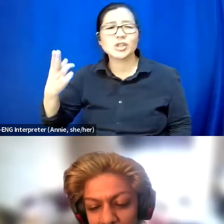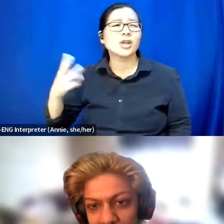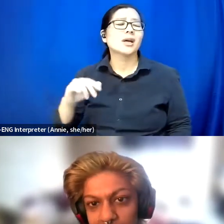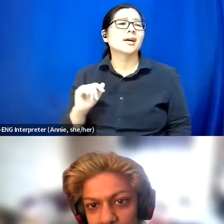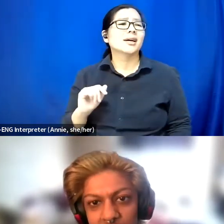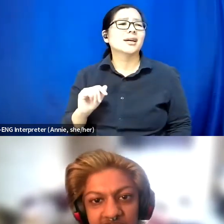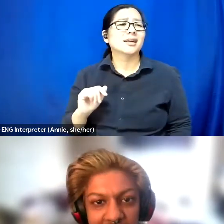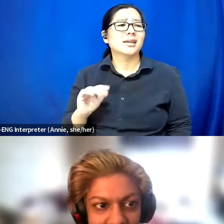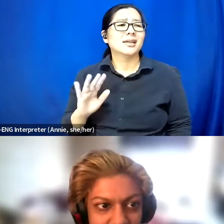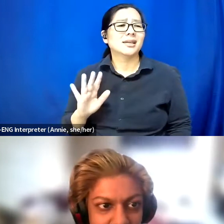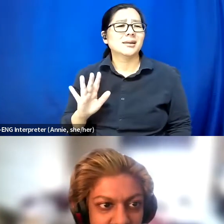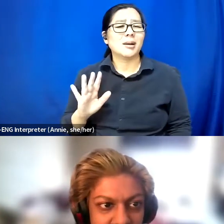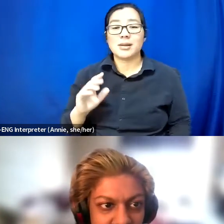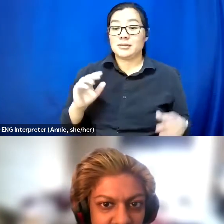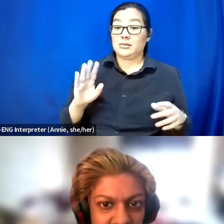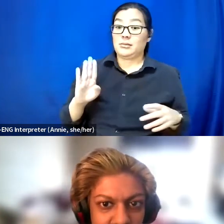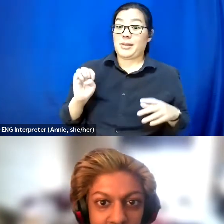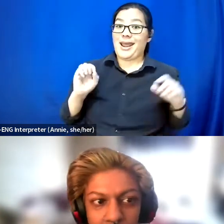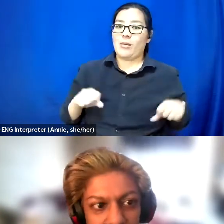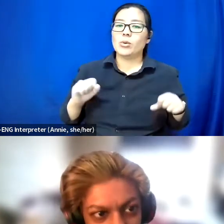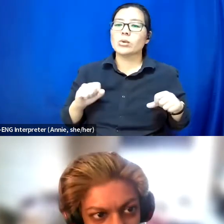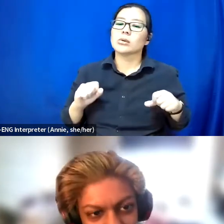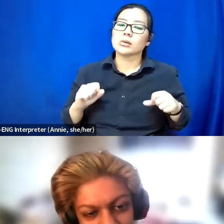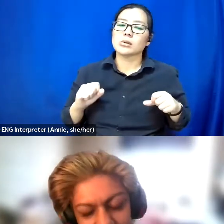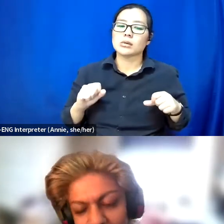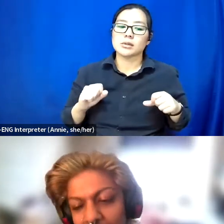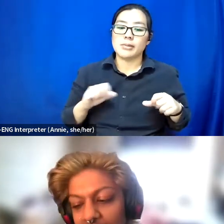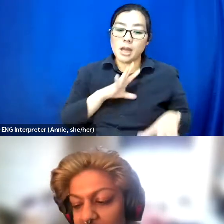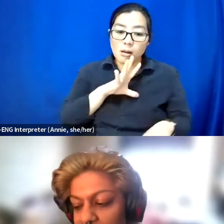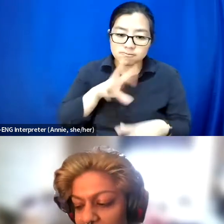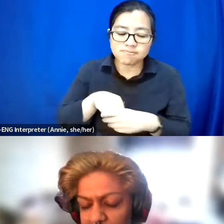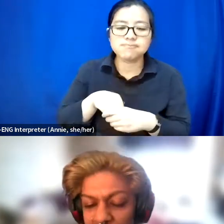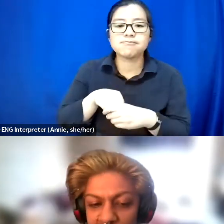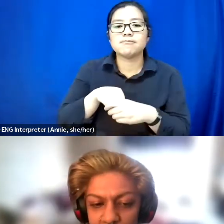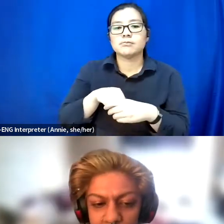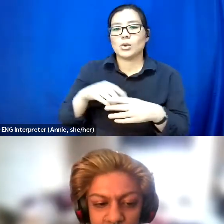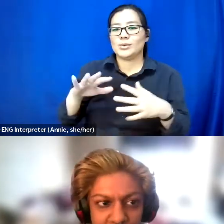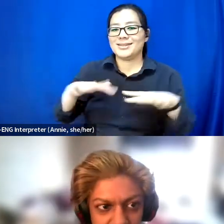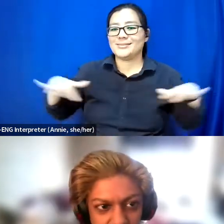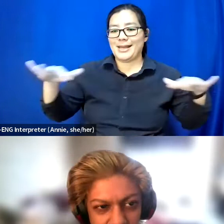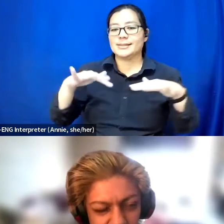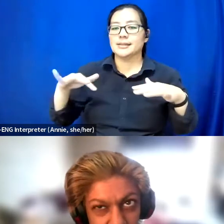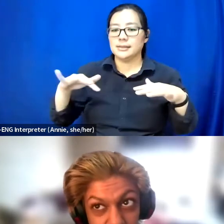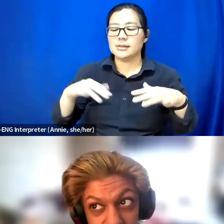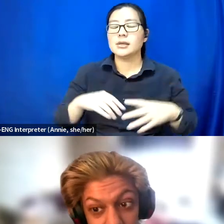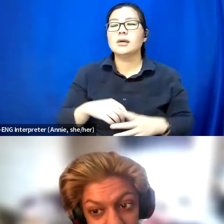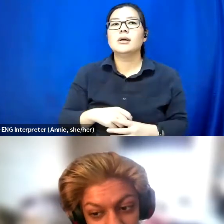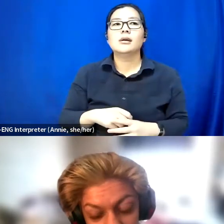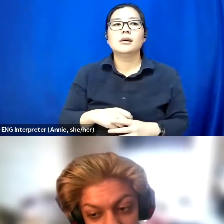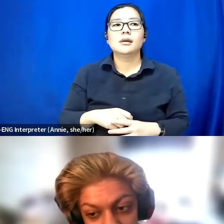To be able to still be a part of those spaces. And this was something that we were trying to figure out for ReelAbilities,